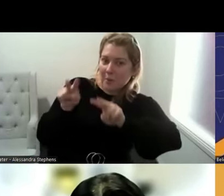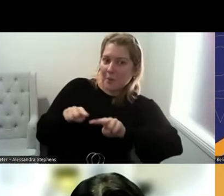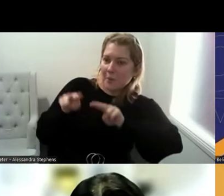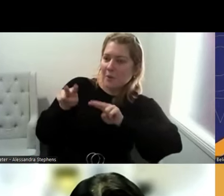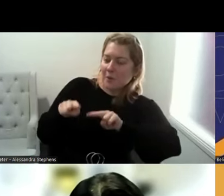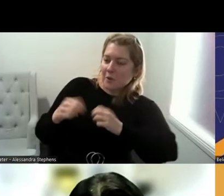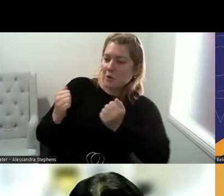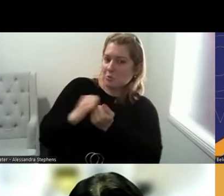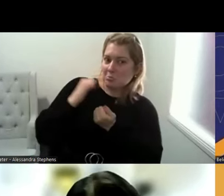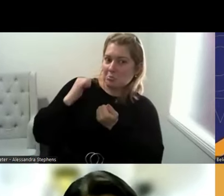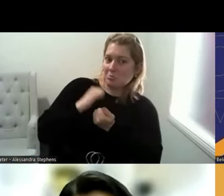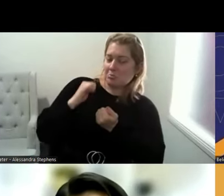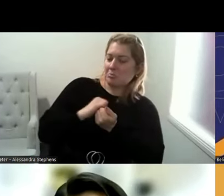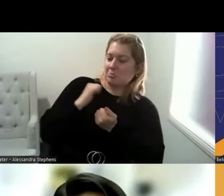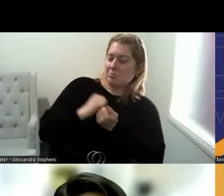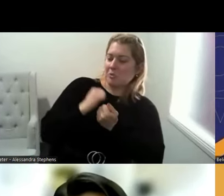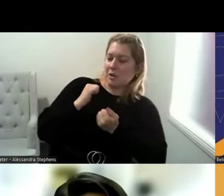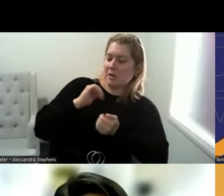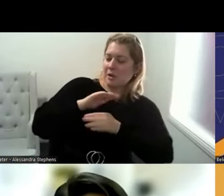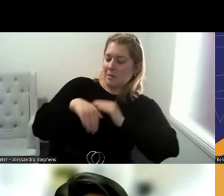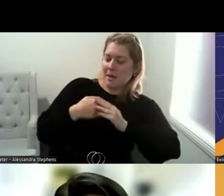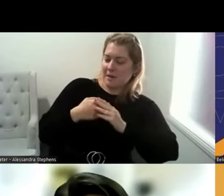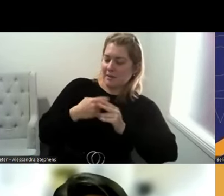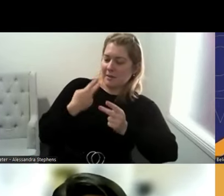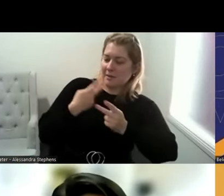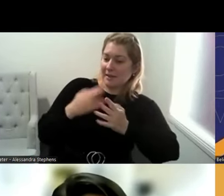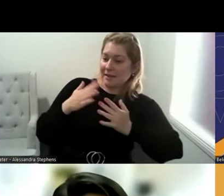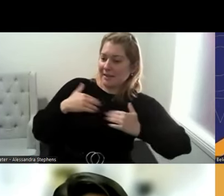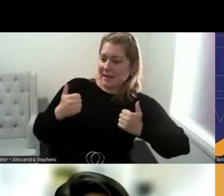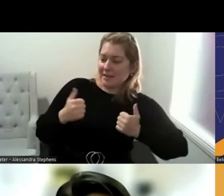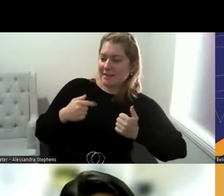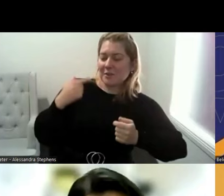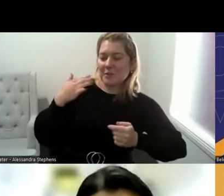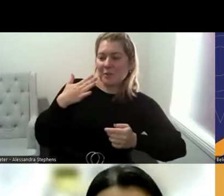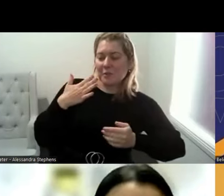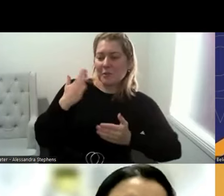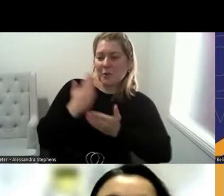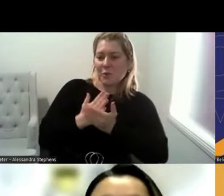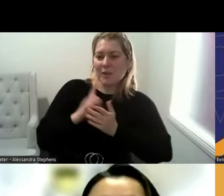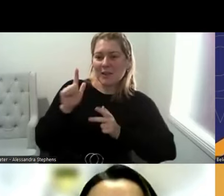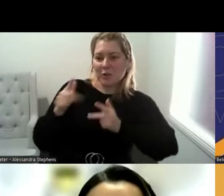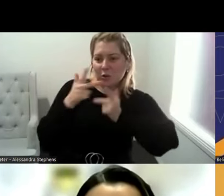and that has huge social implications because it doesn't show pleasure for those that are,